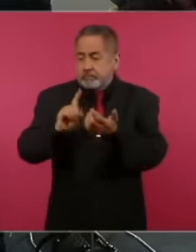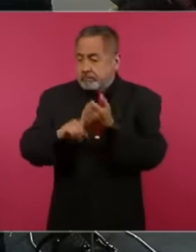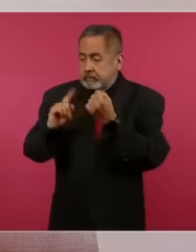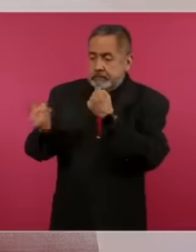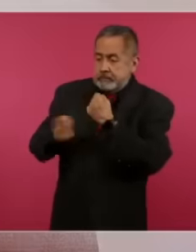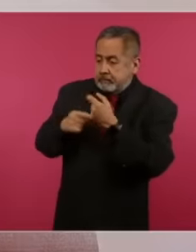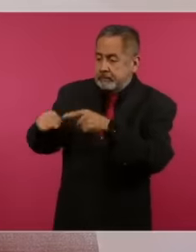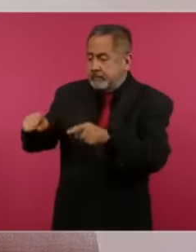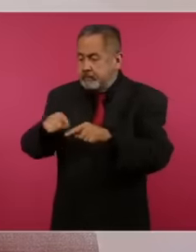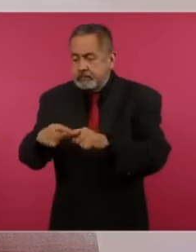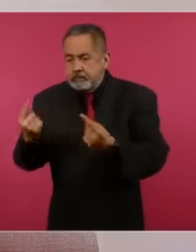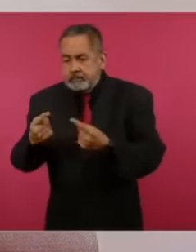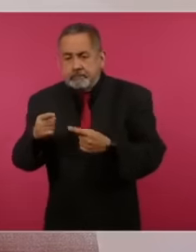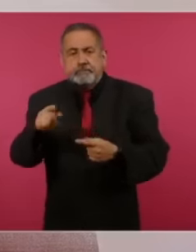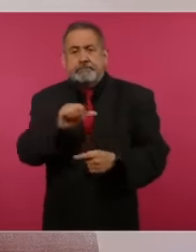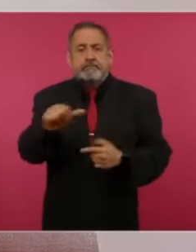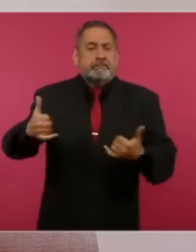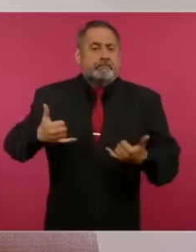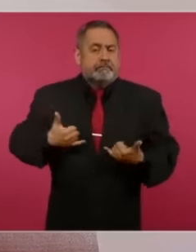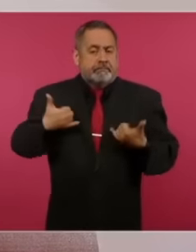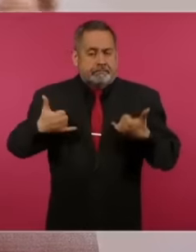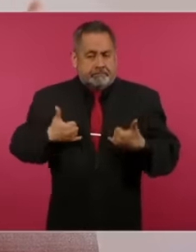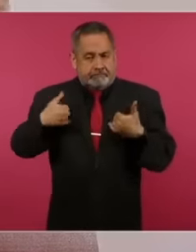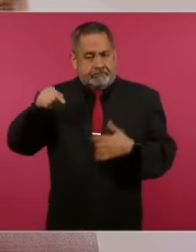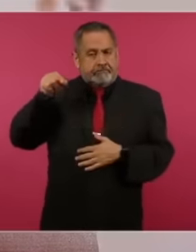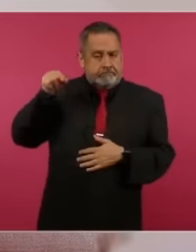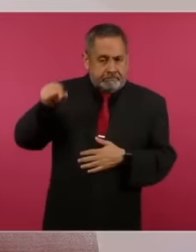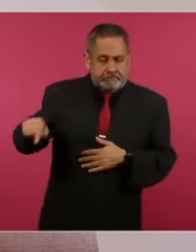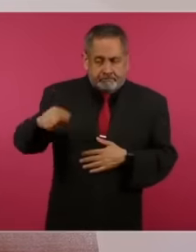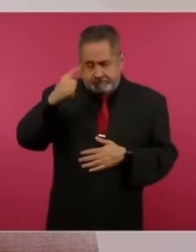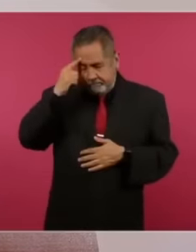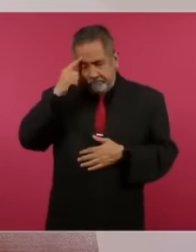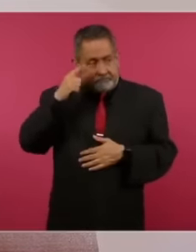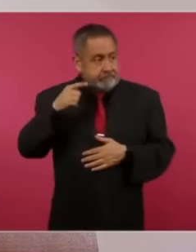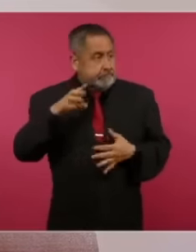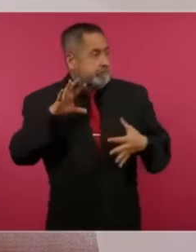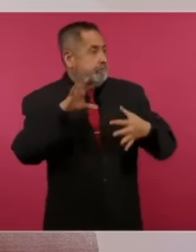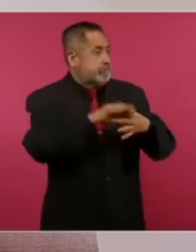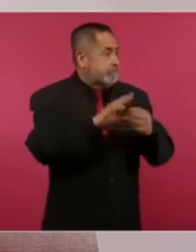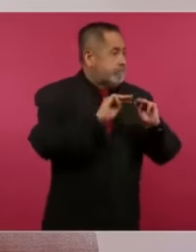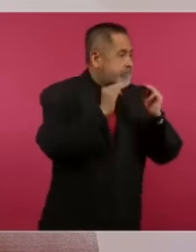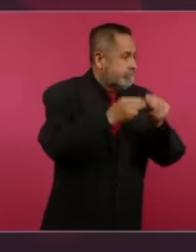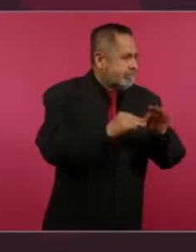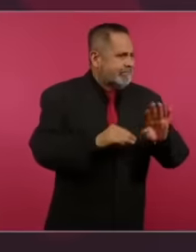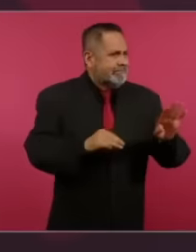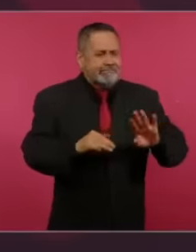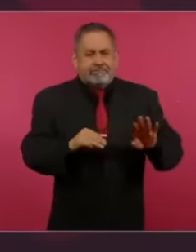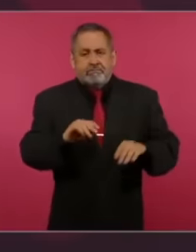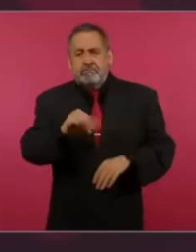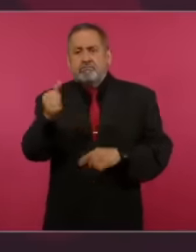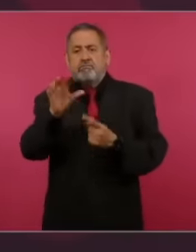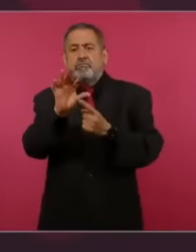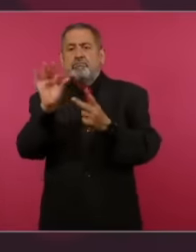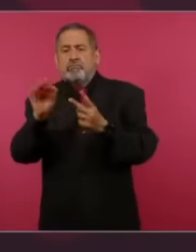for young people have other options, they are guaranteed the right to study the right to